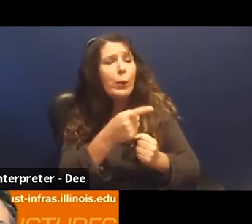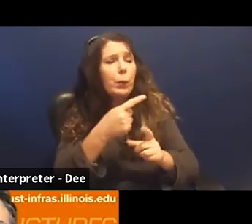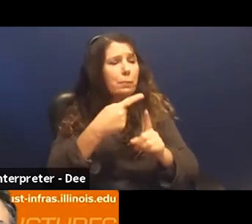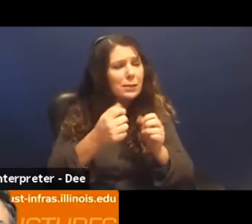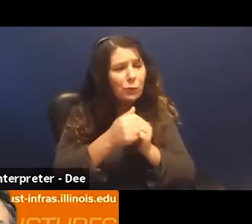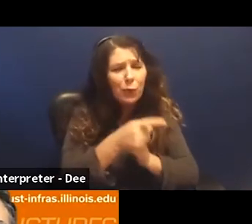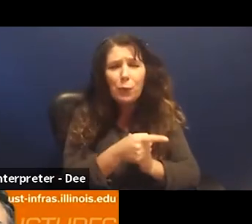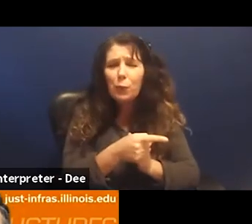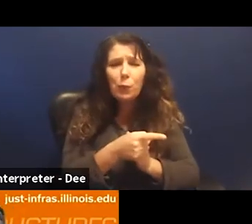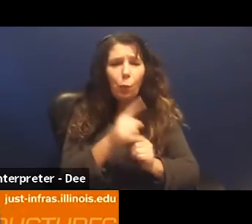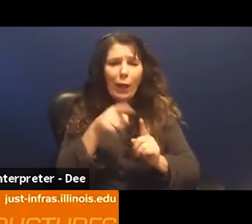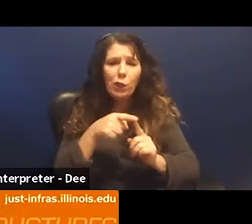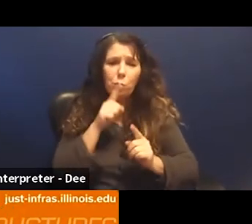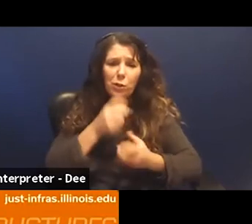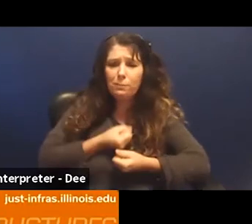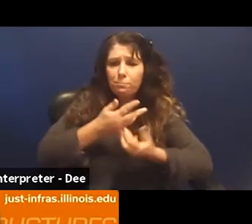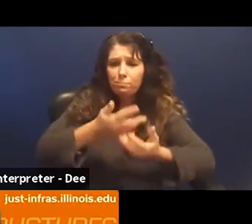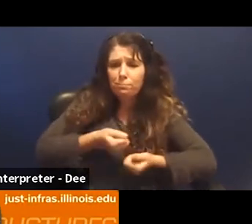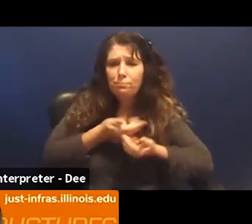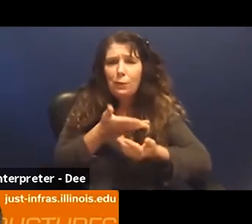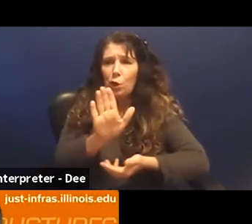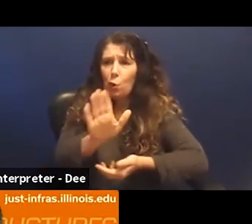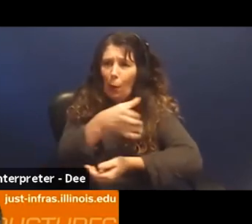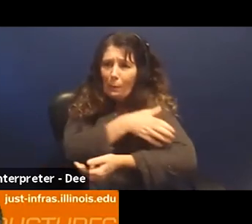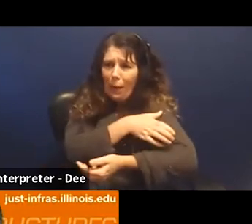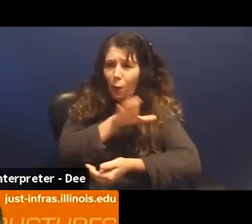just this is the way of the world and we have all faced this at different points.